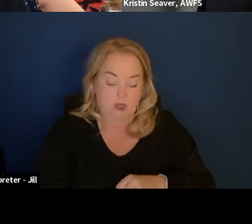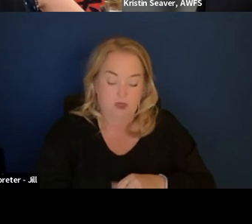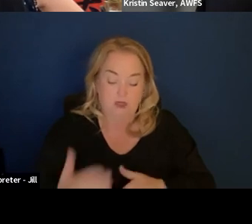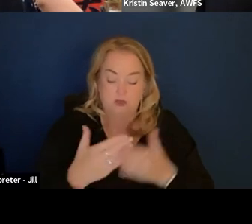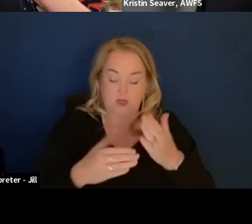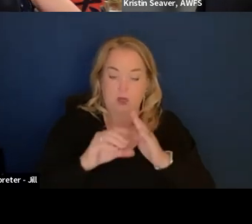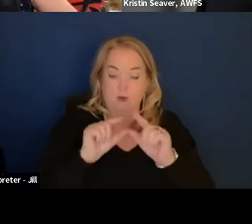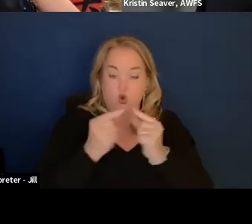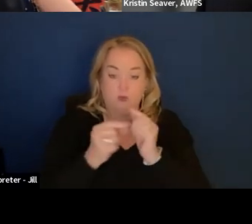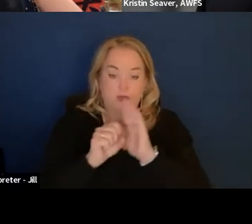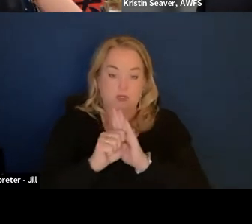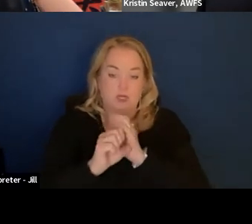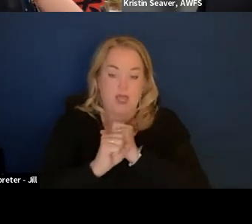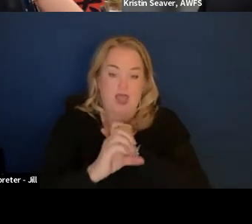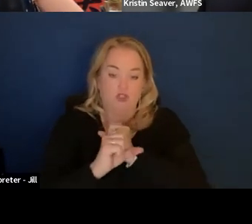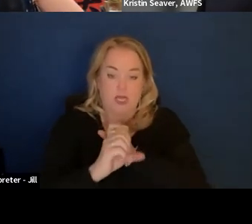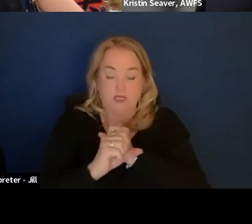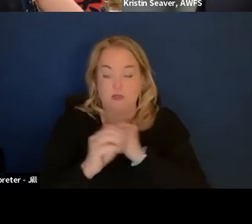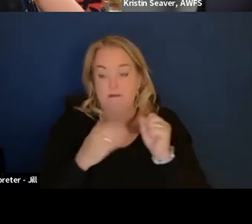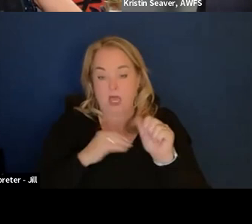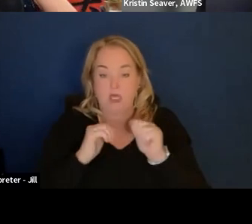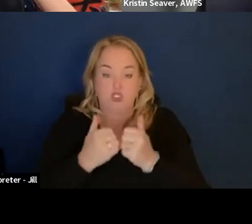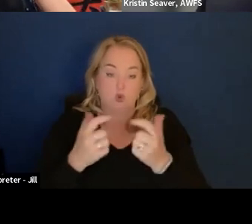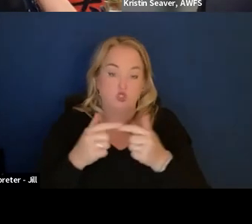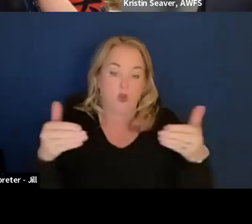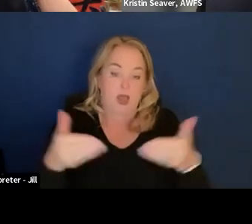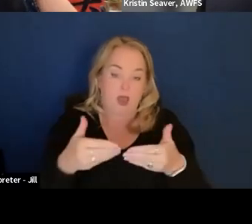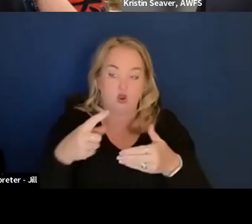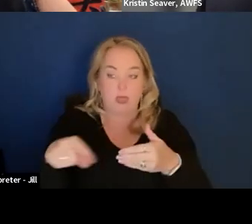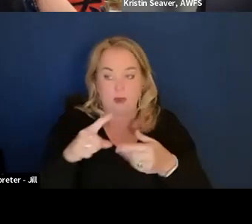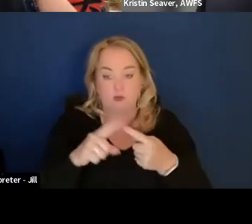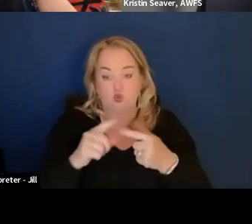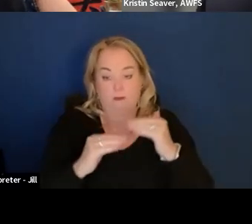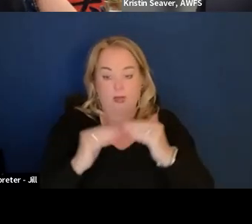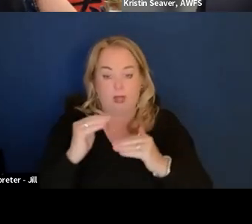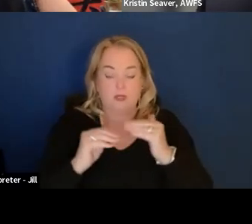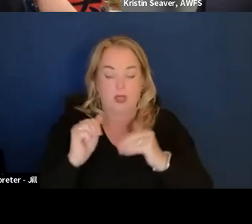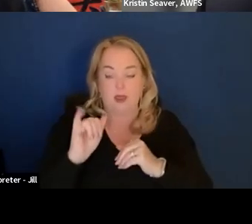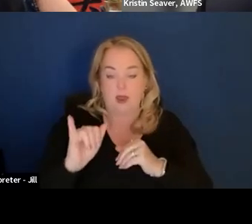Like at my agency was to hire them like to build out an AI capability.